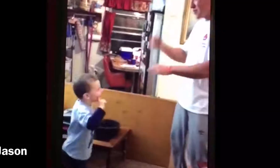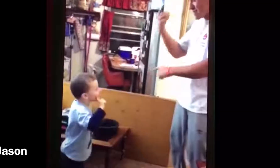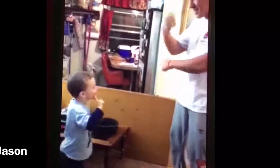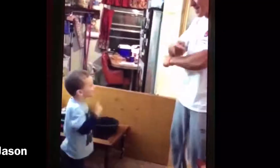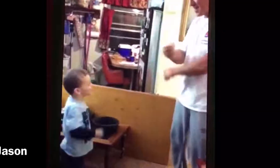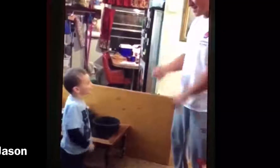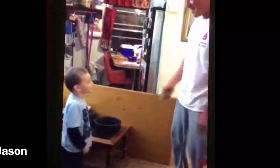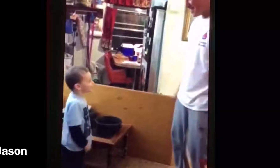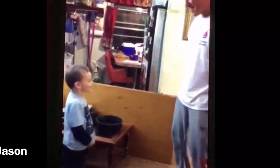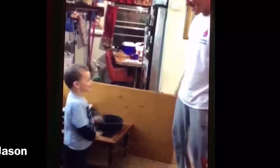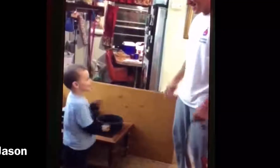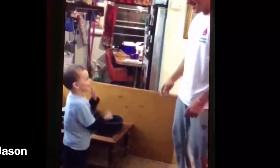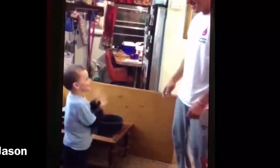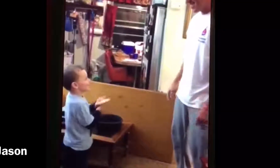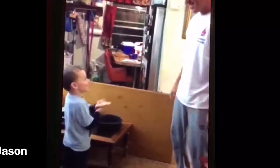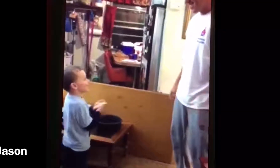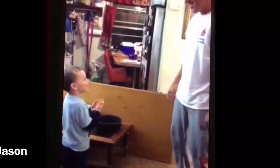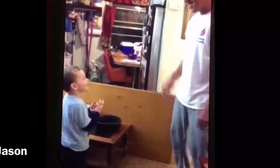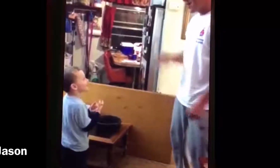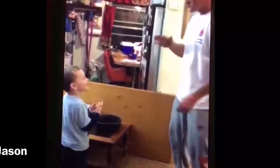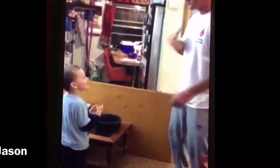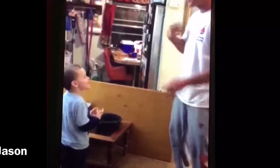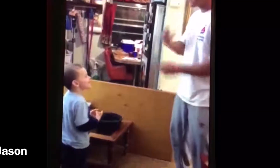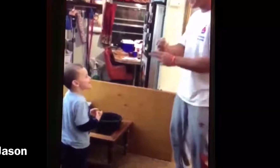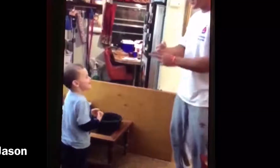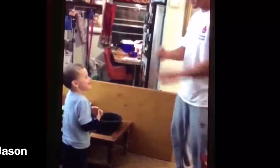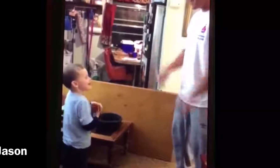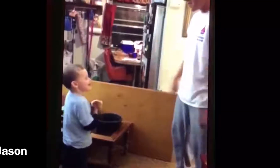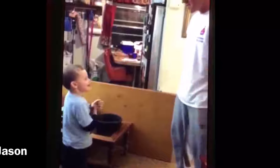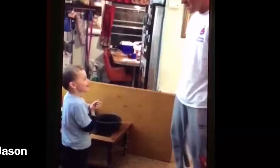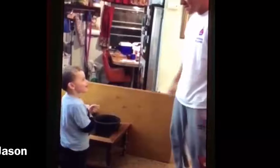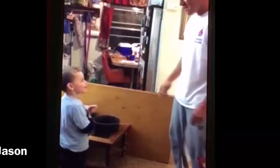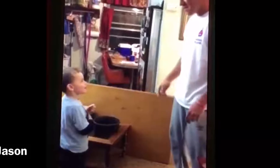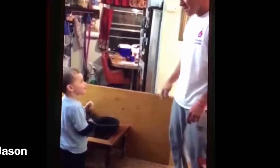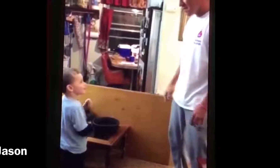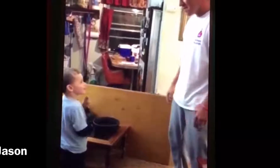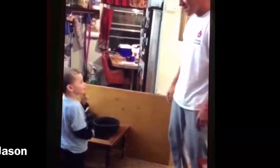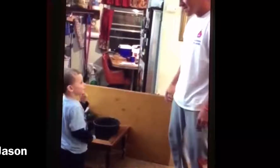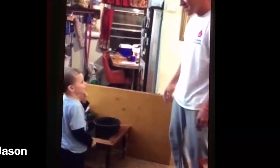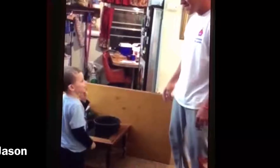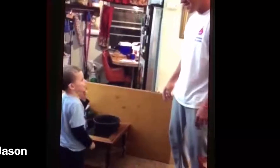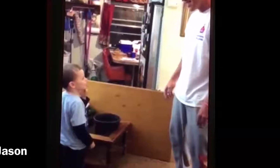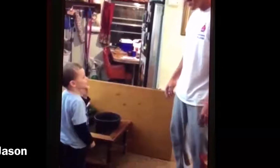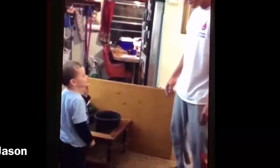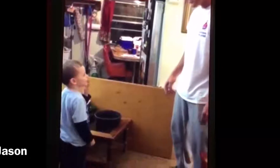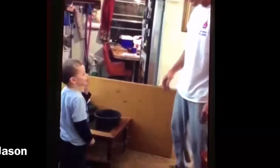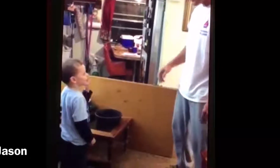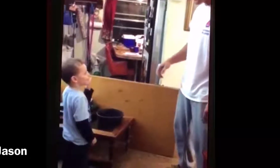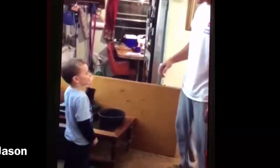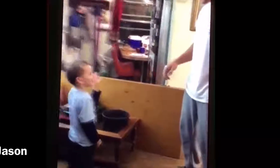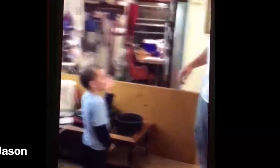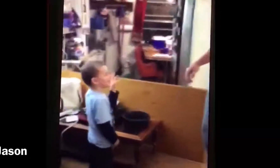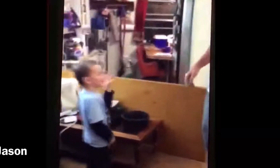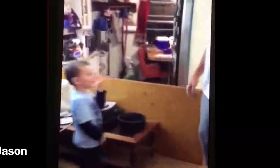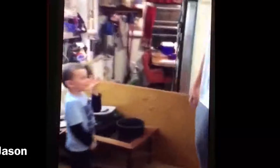Wes: How are you doing today? Jason: good Wes: What is my name? Jason: (attempts to form a W...) Jason: Wes!